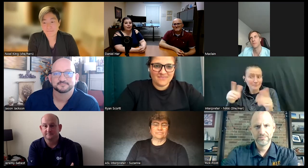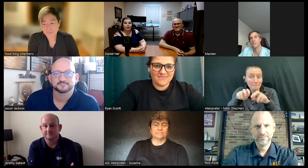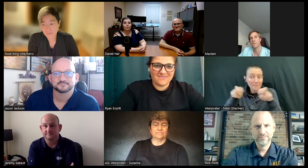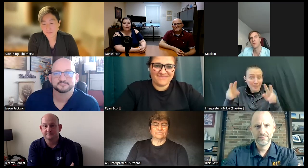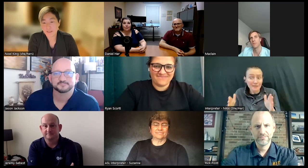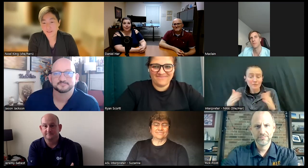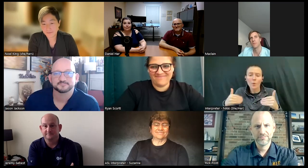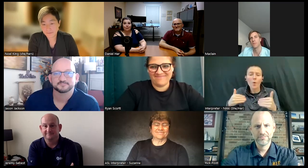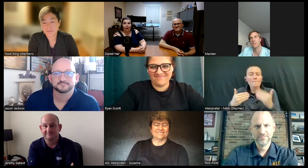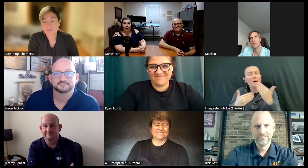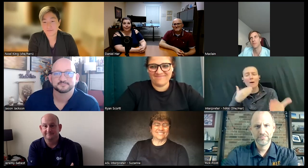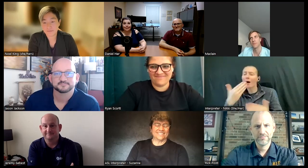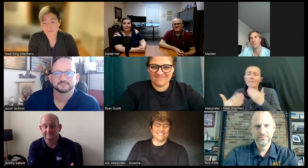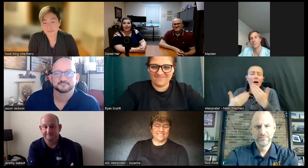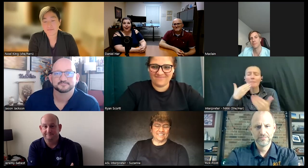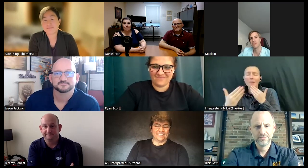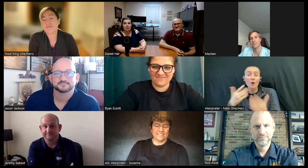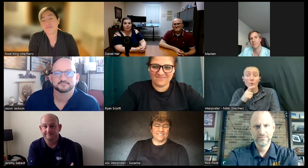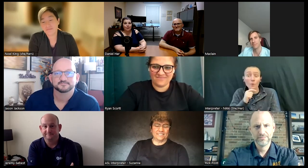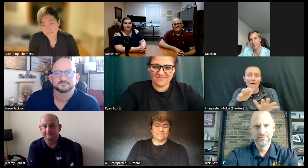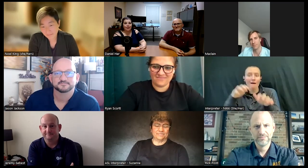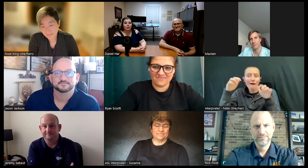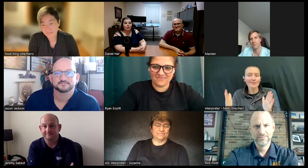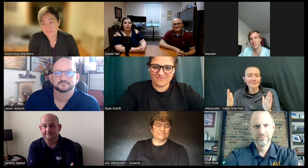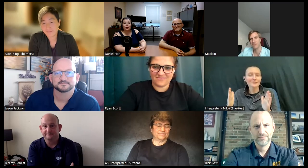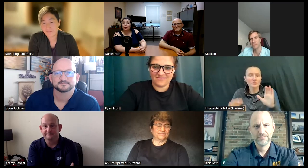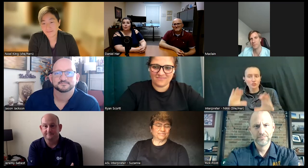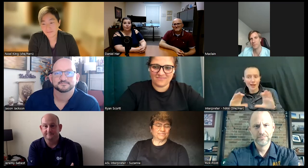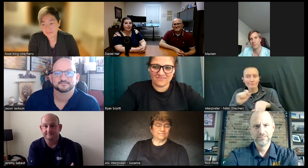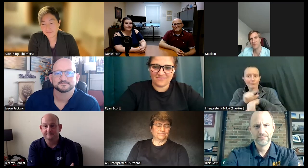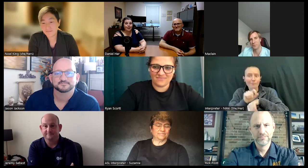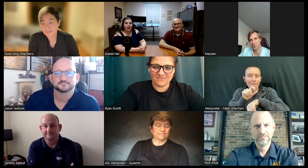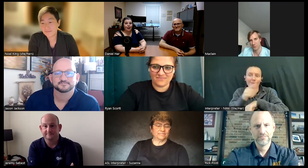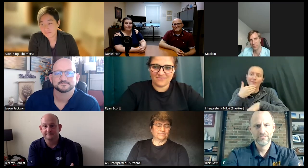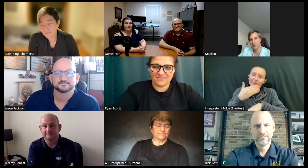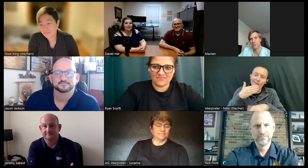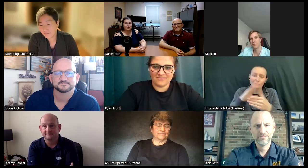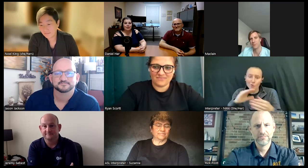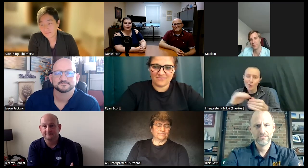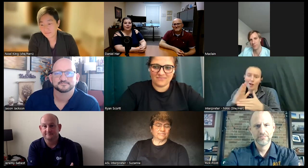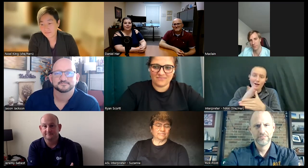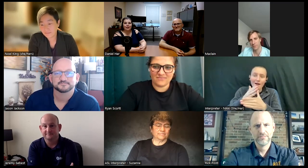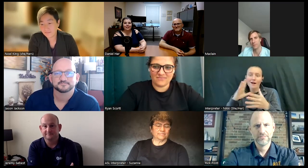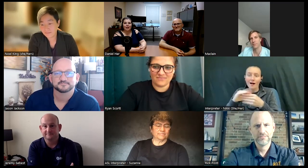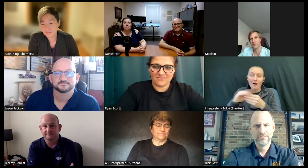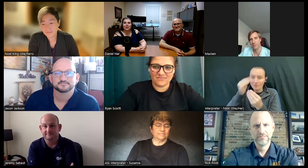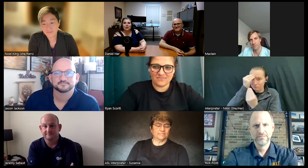many thank yous coming in from our audience of people thanking you for sharing your stories um it seems that there was a pretty